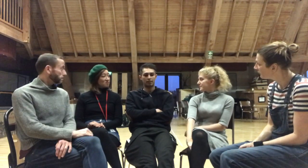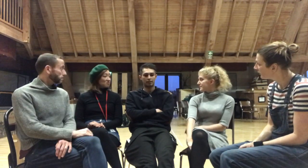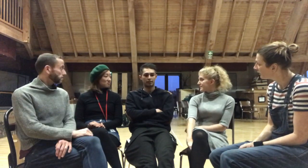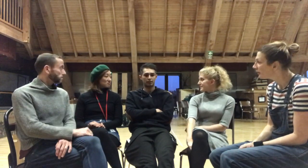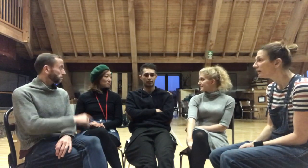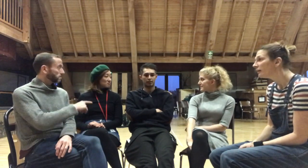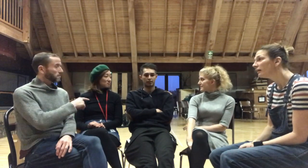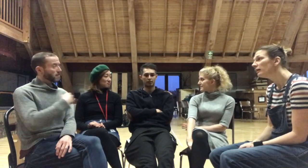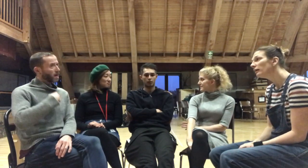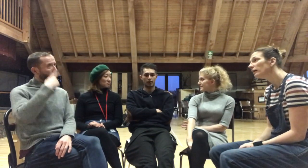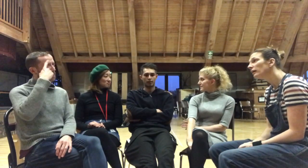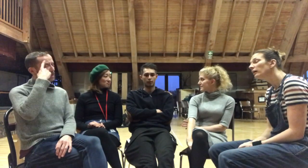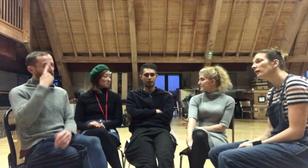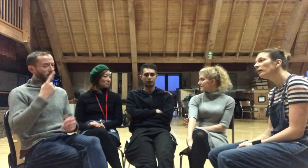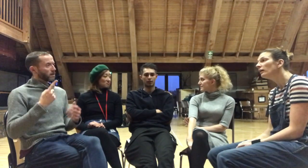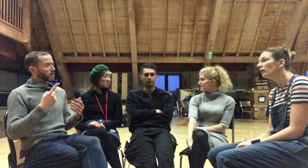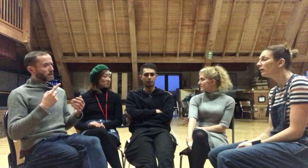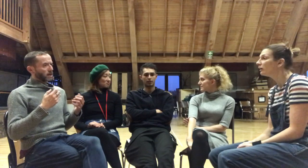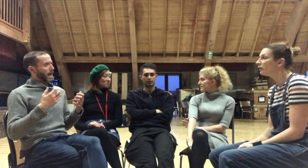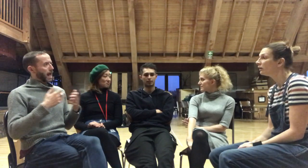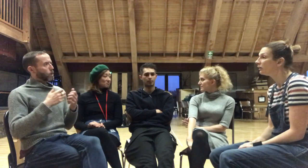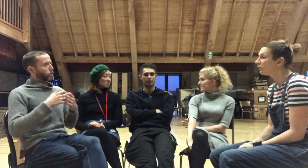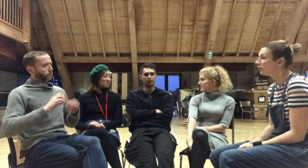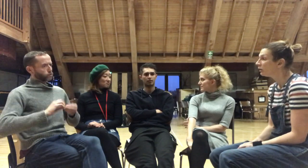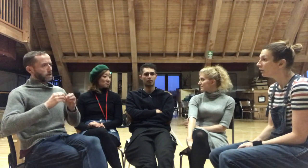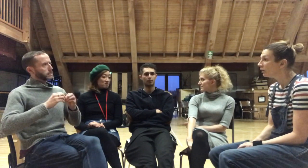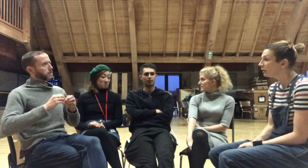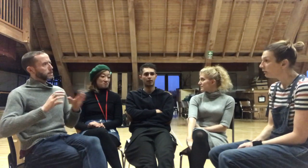I think, I think the way that we've done this production is a perfect example of how